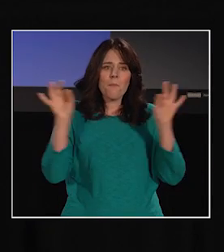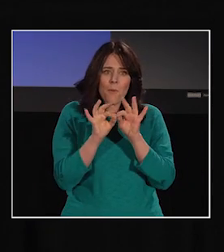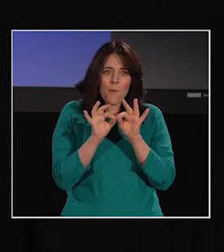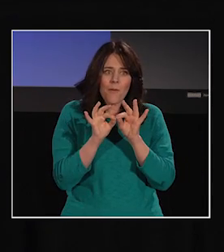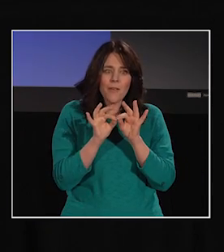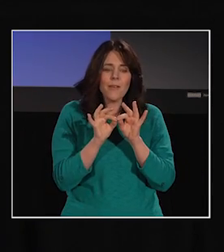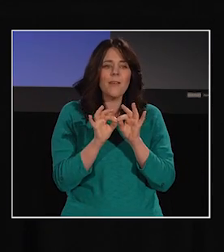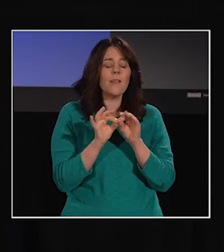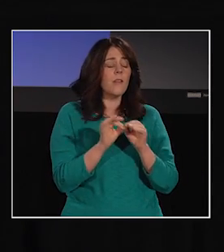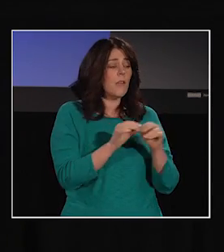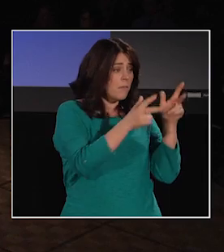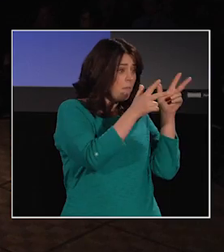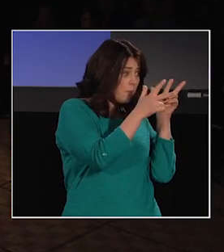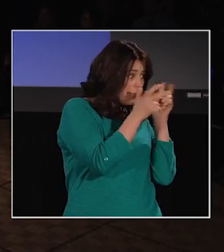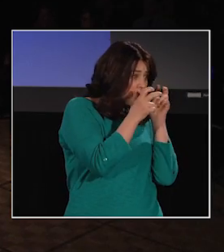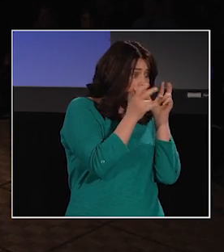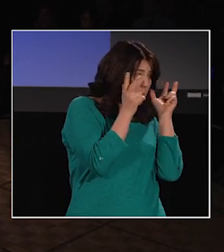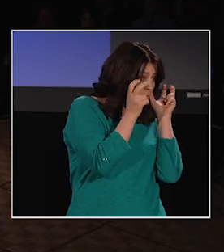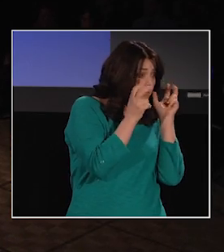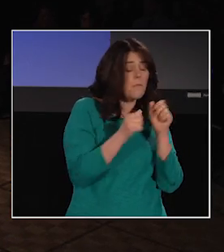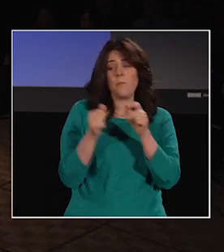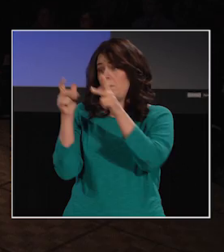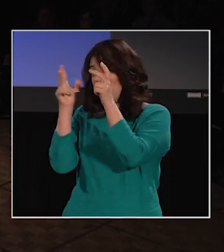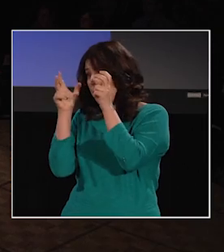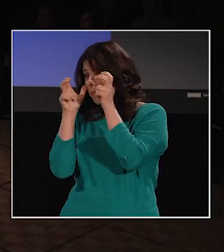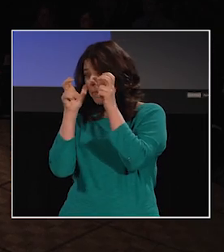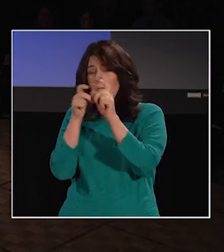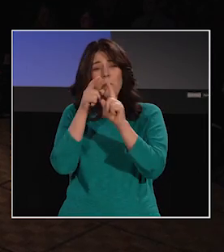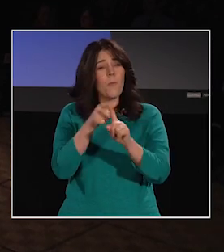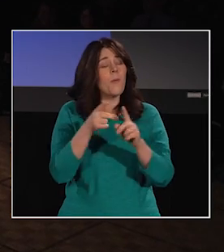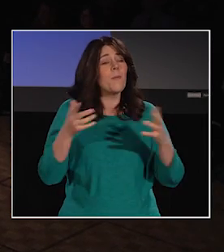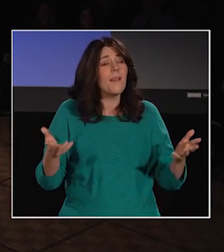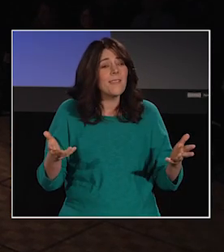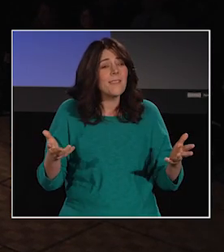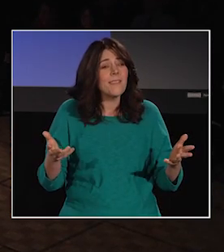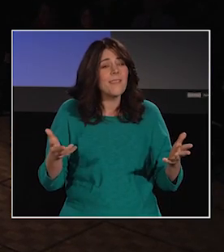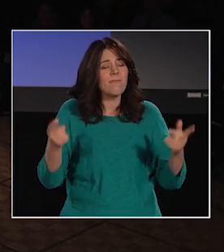is that all language learning is really about the mind.